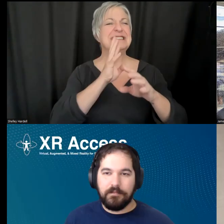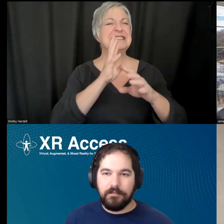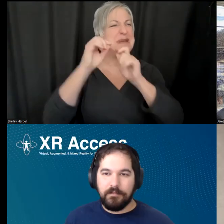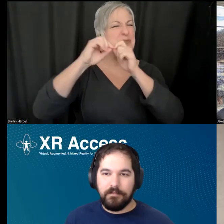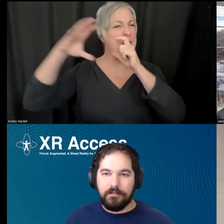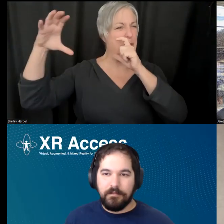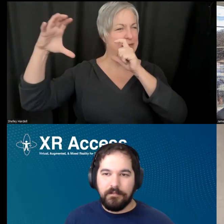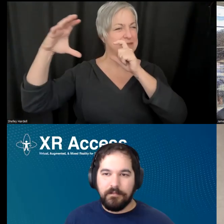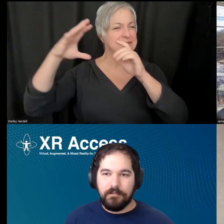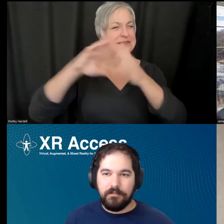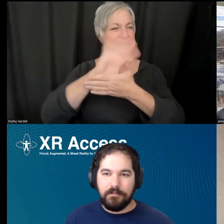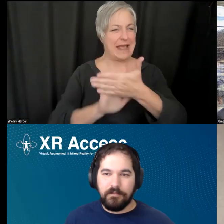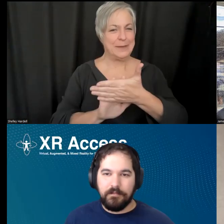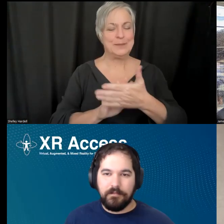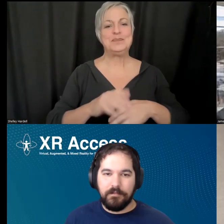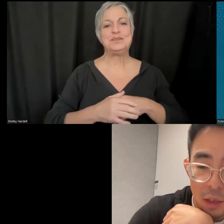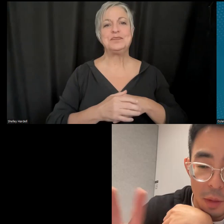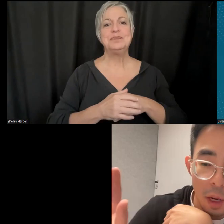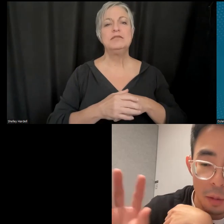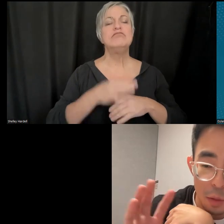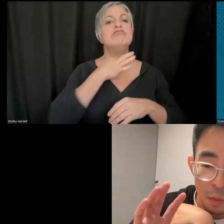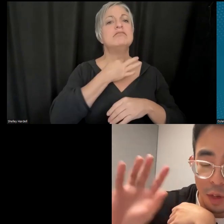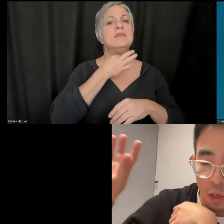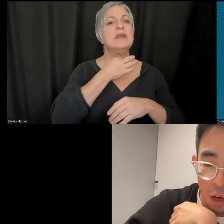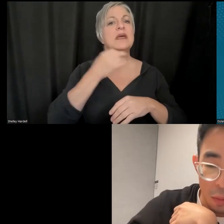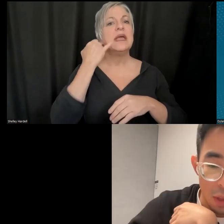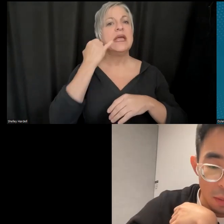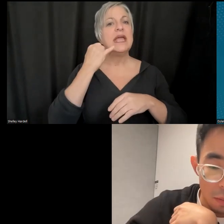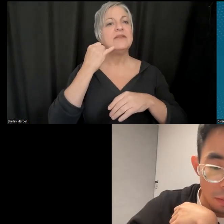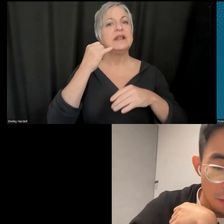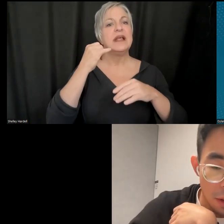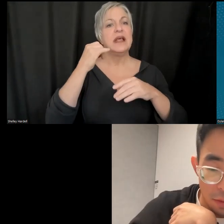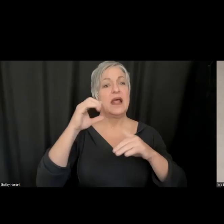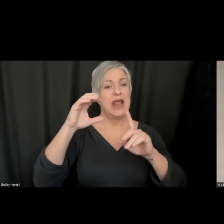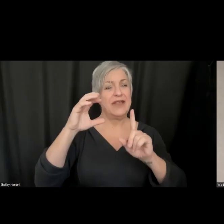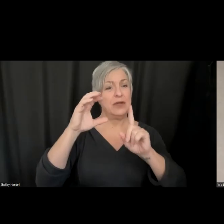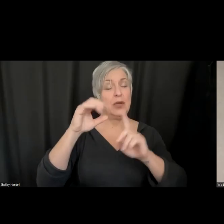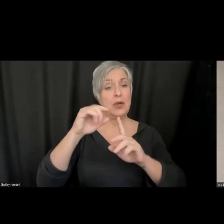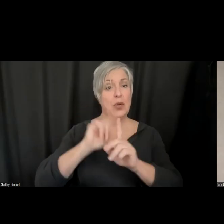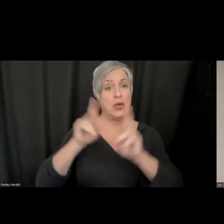people who find the bubbles moving along with people in VR,